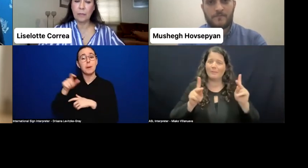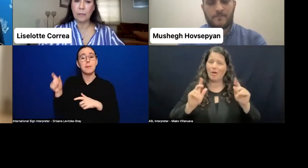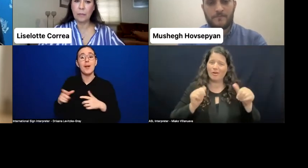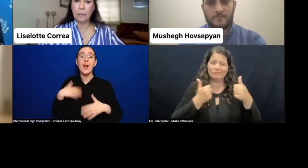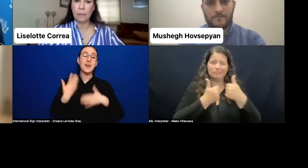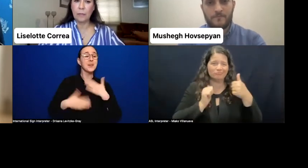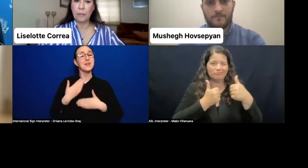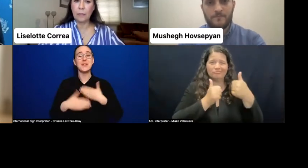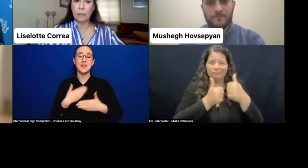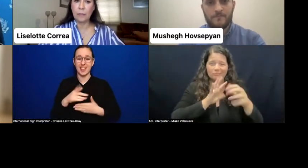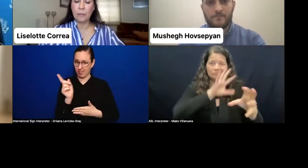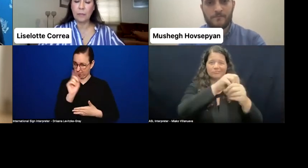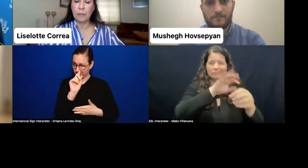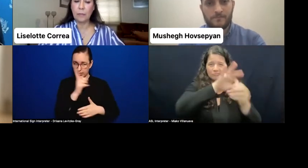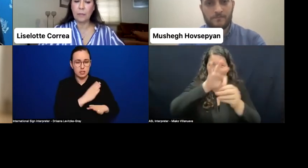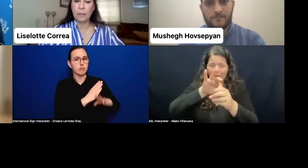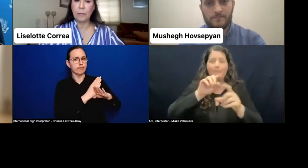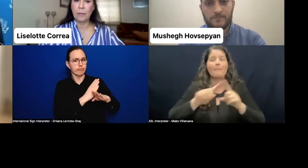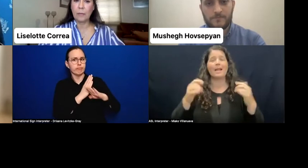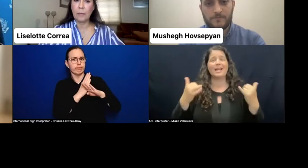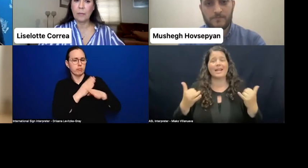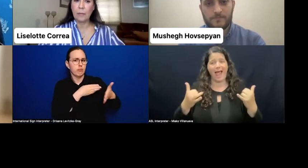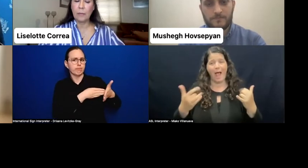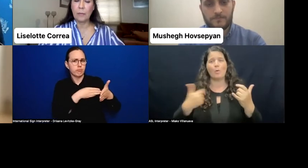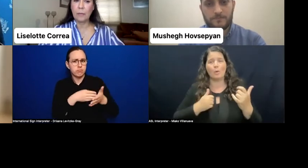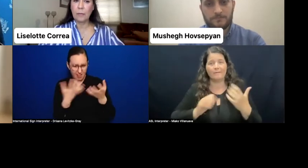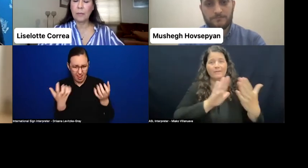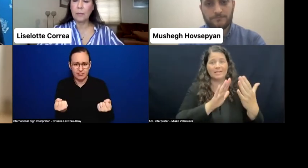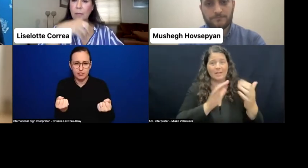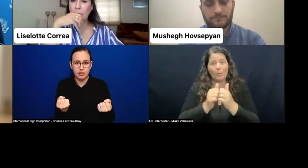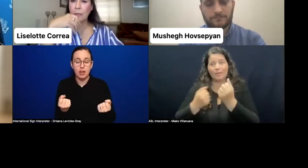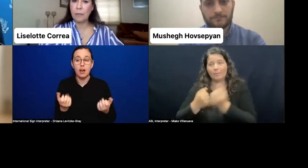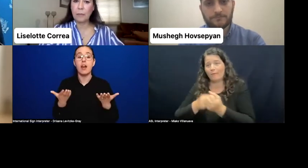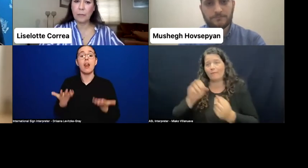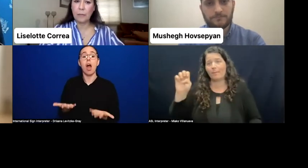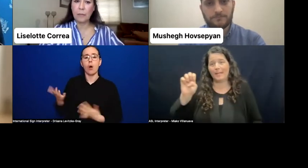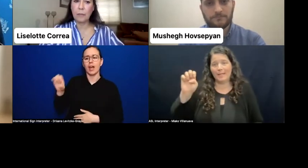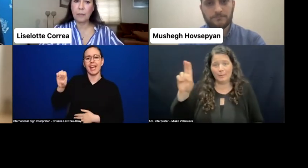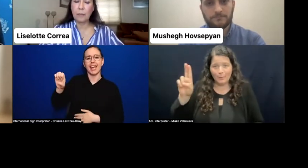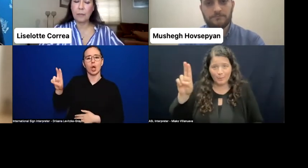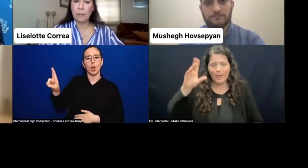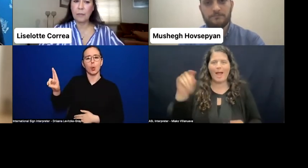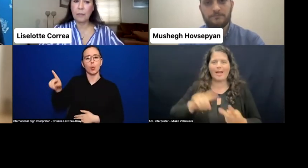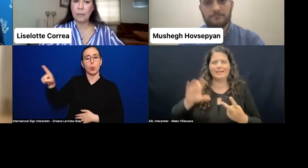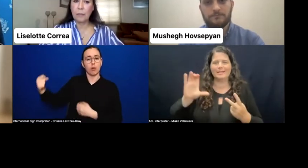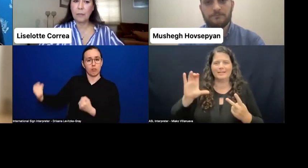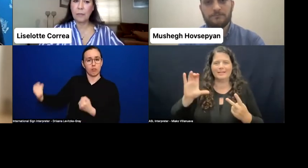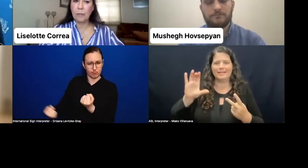with the support of EU, European Union, and CBM, OK? They are financing a project that